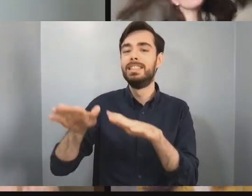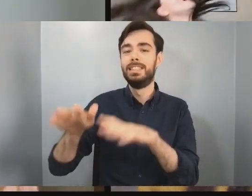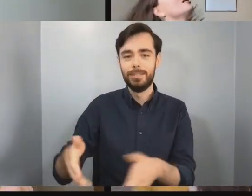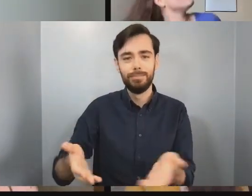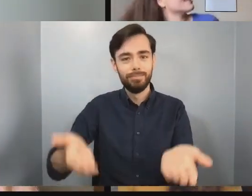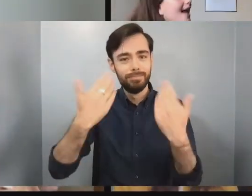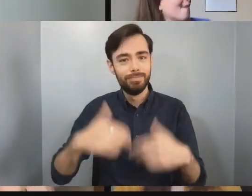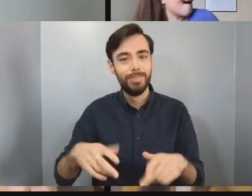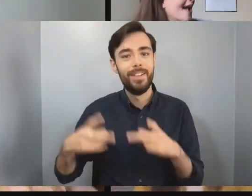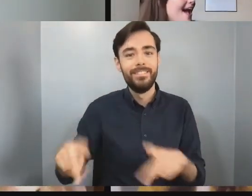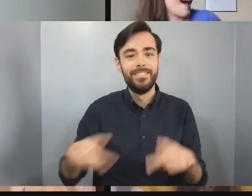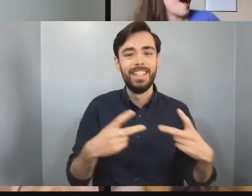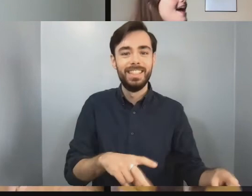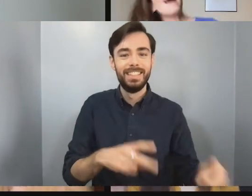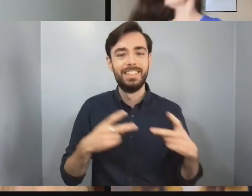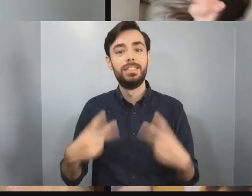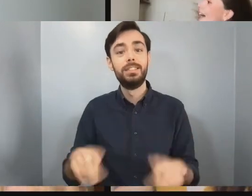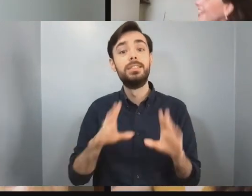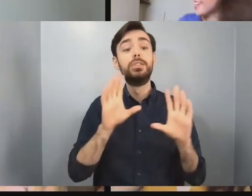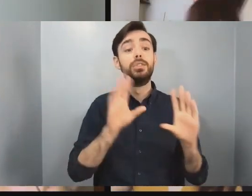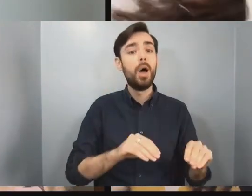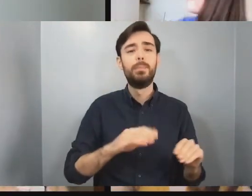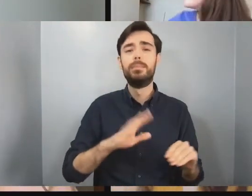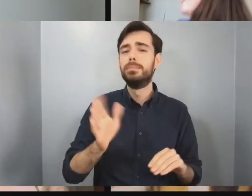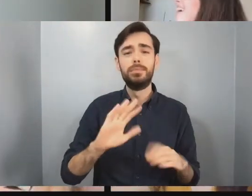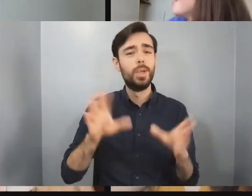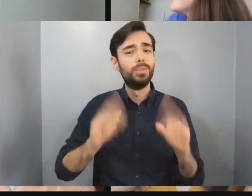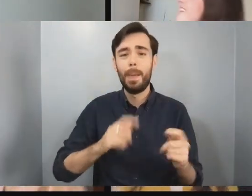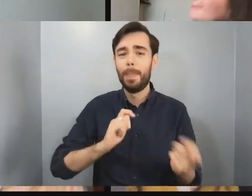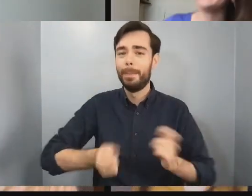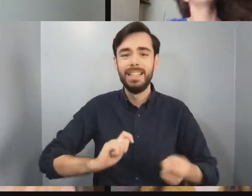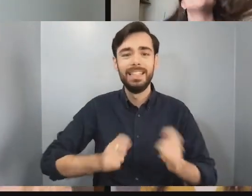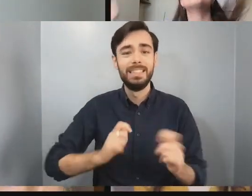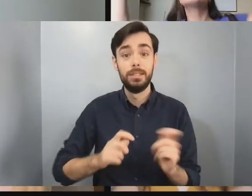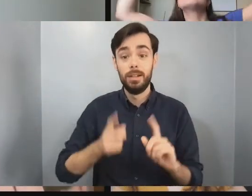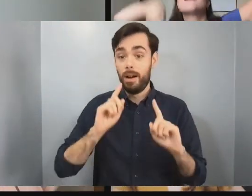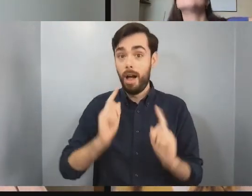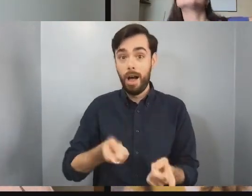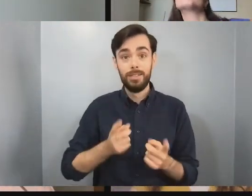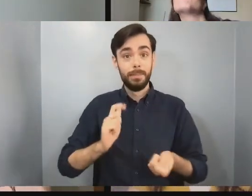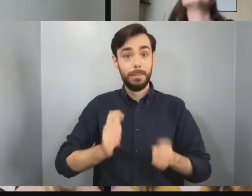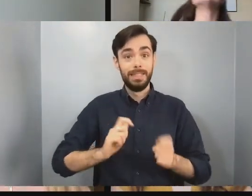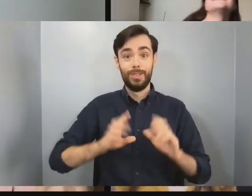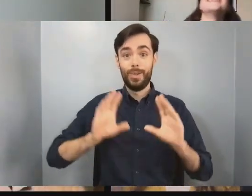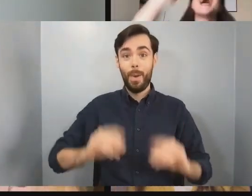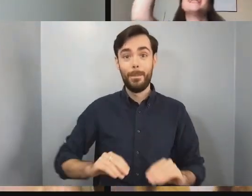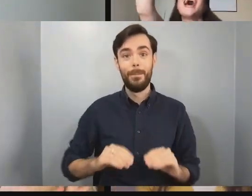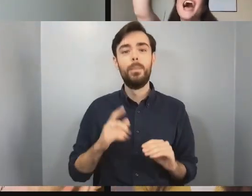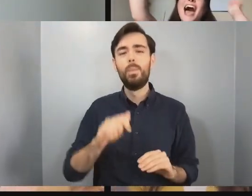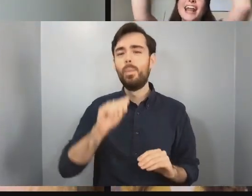Don't stop (Don't stop), don't stop the beat I can't stop (Can't stop), can't stop the beat I won't stop (Won't stop), won't stop the beat, and go!